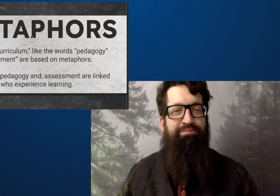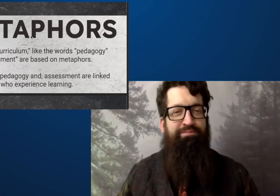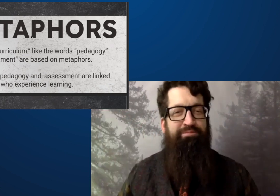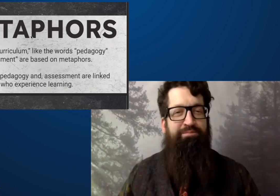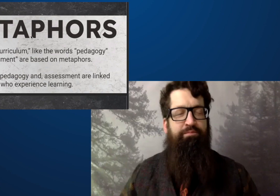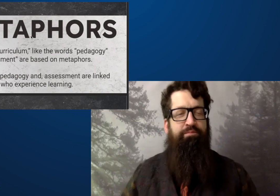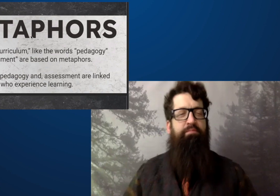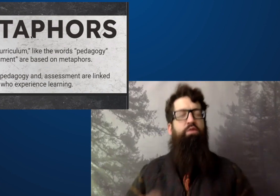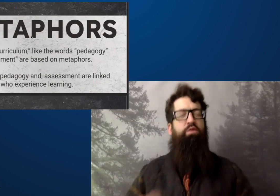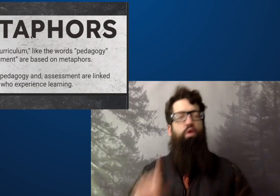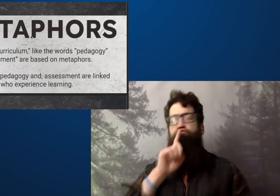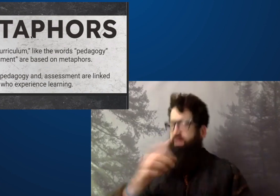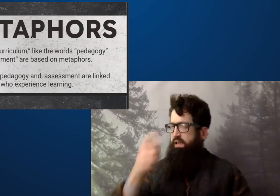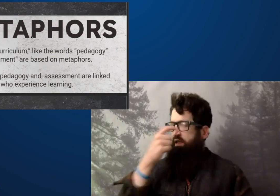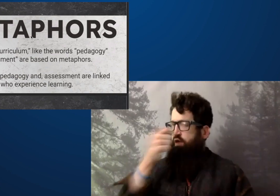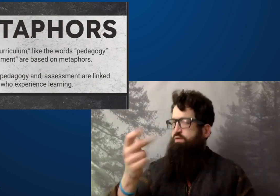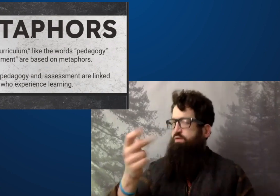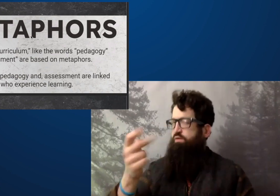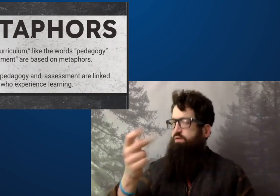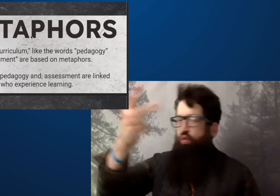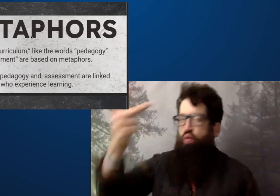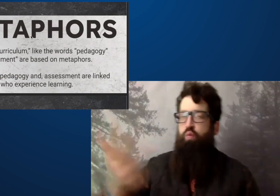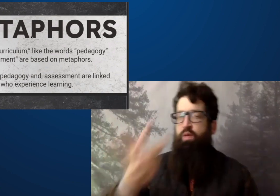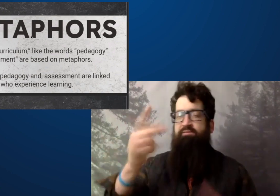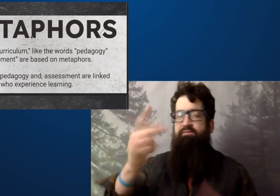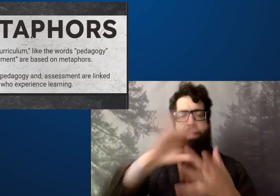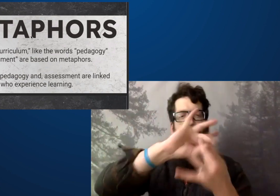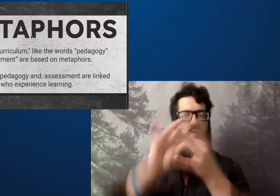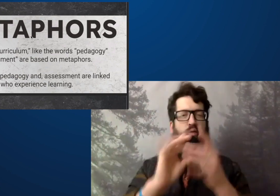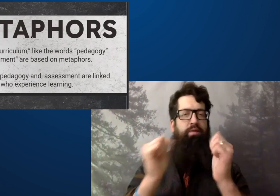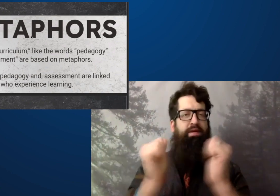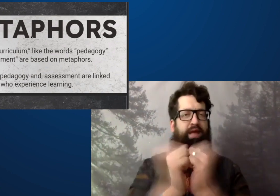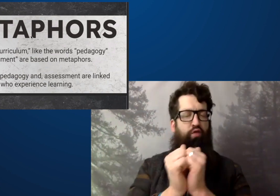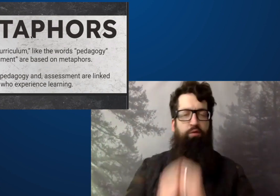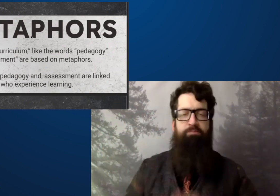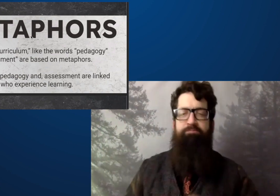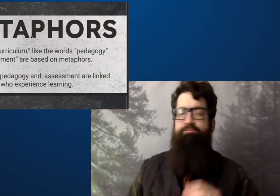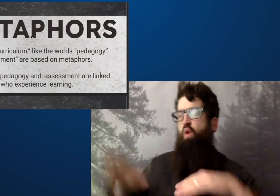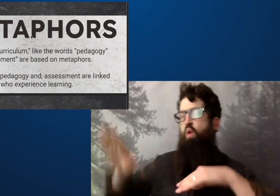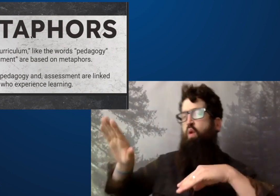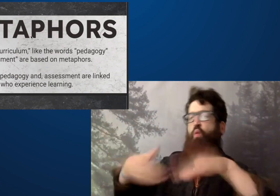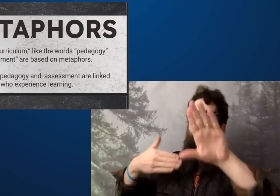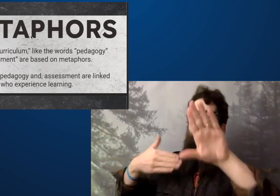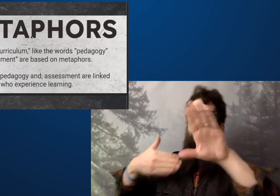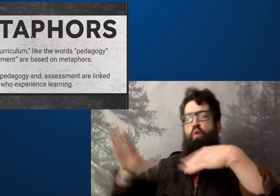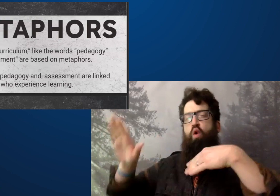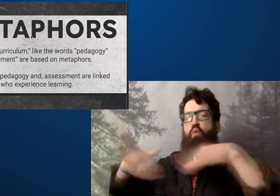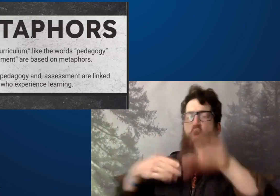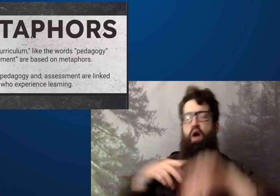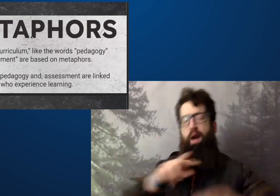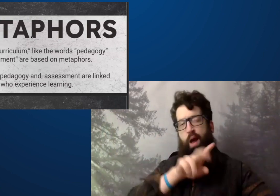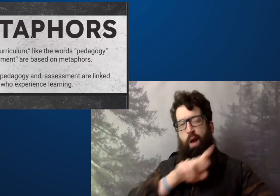It comes from the root word, the path. So all of these terms are linked together.